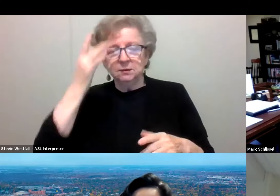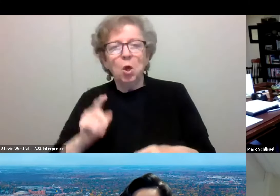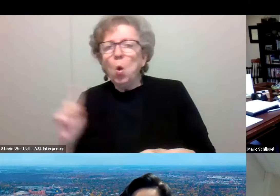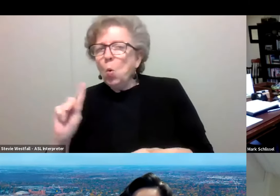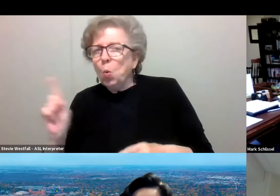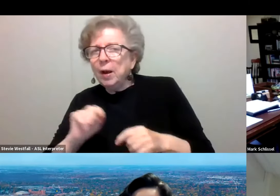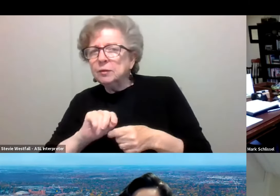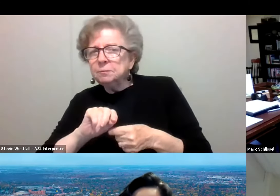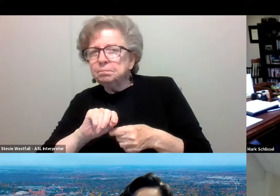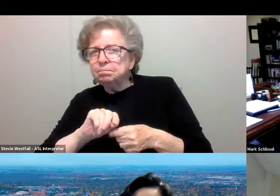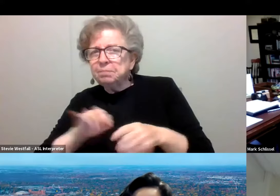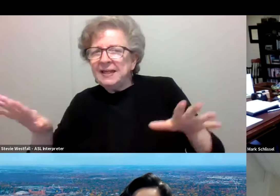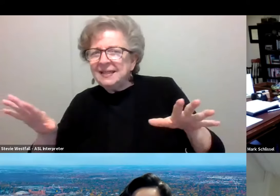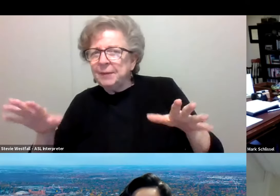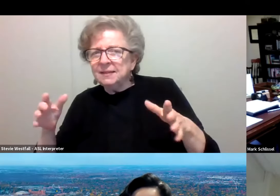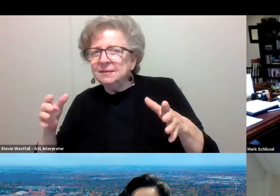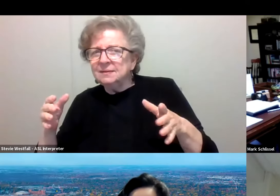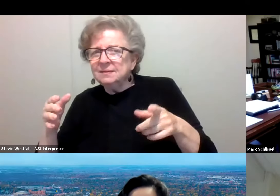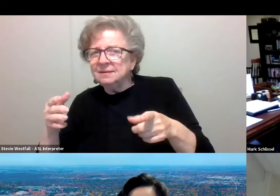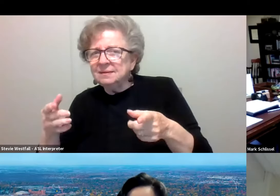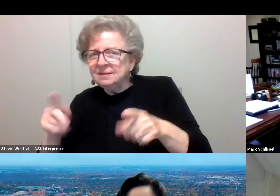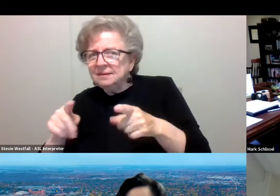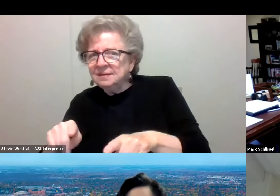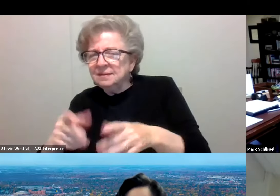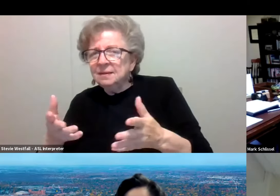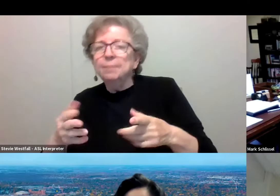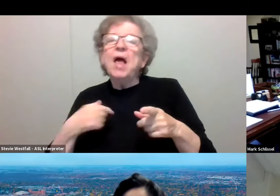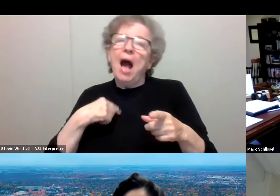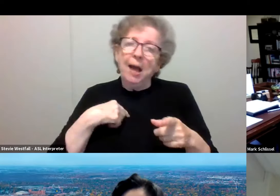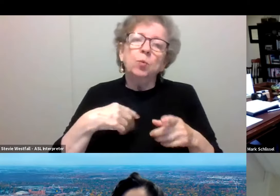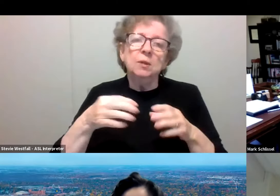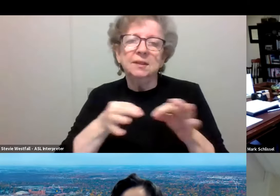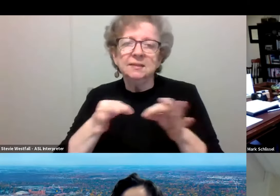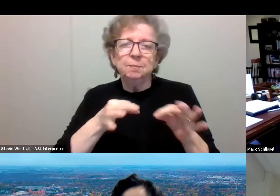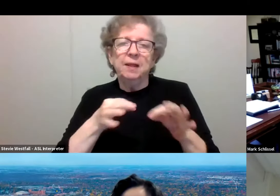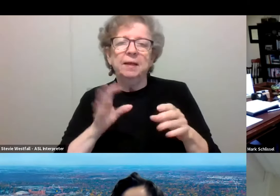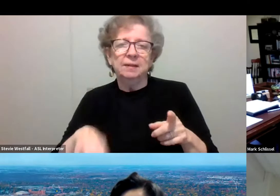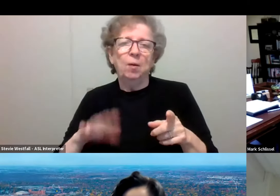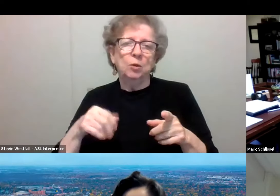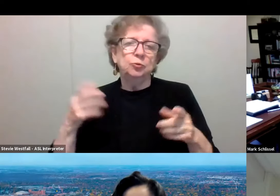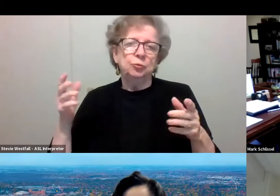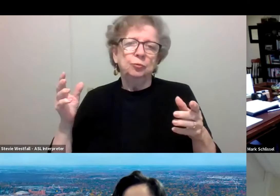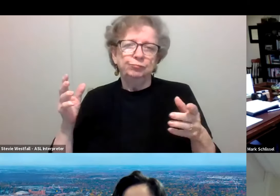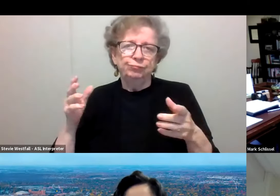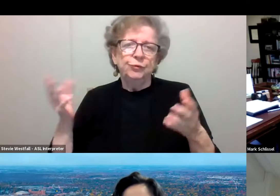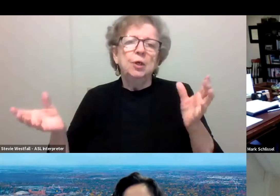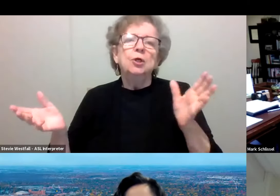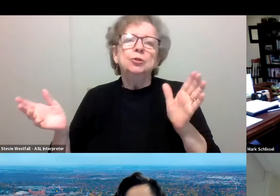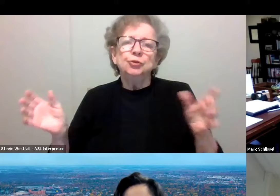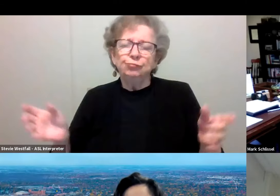Well, I'm gonna just underscore and agree with the prior comments. And just one note, I think there's a little bit of confusion in the messaging